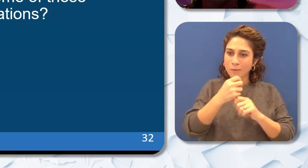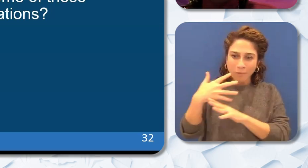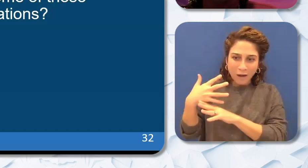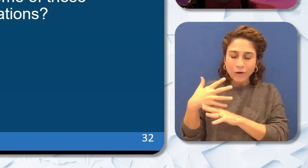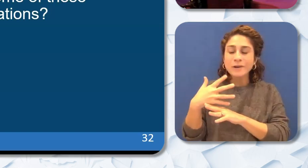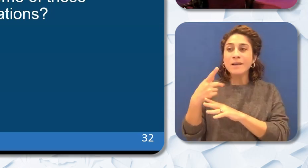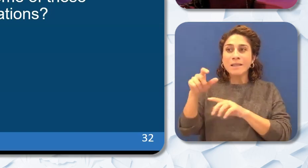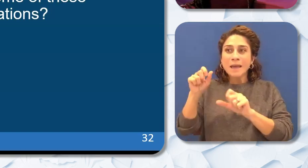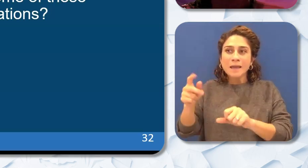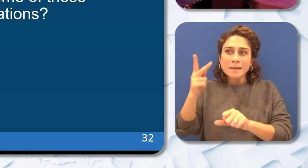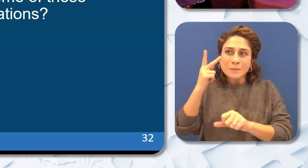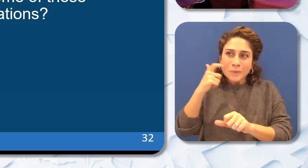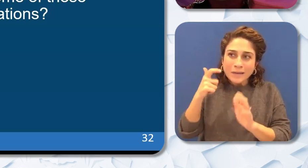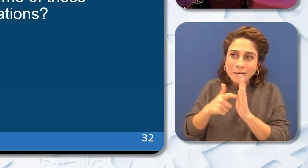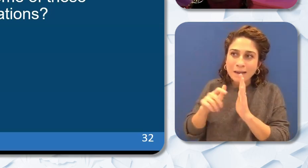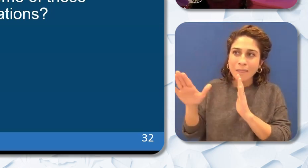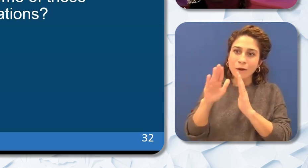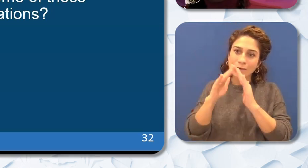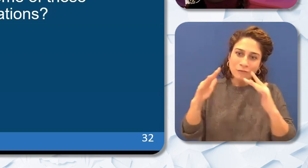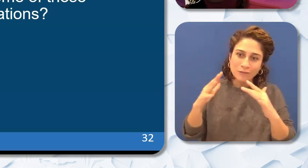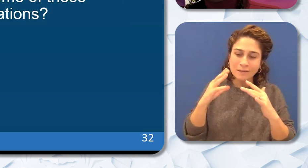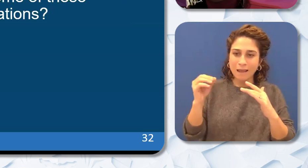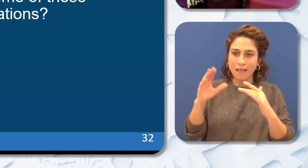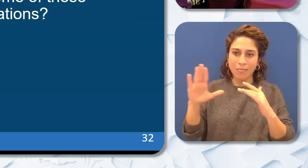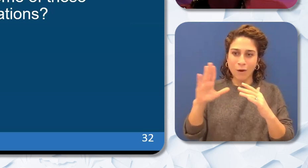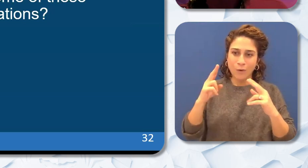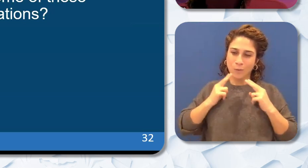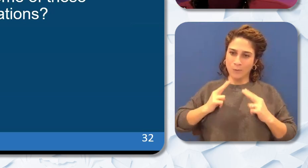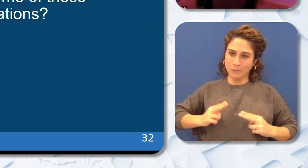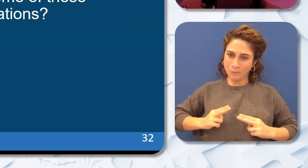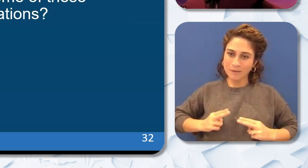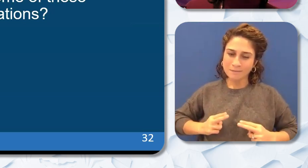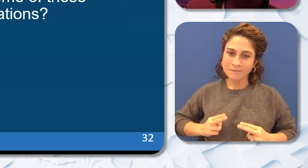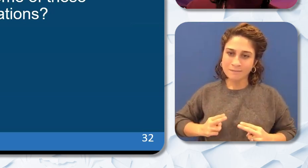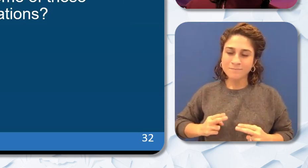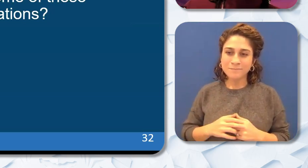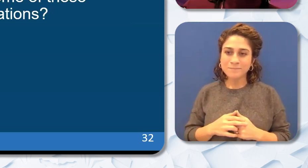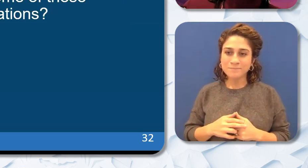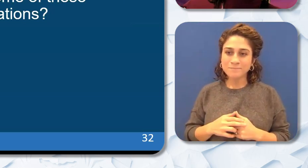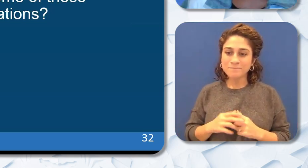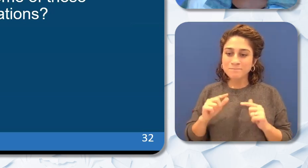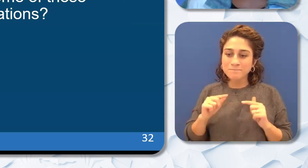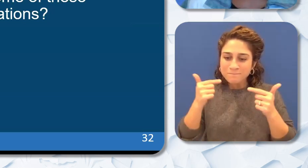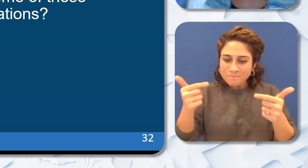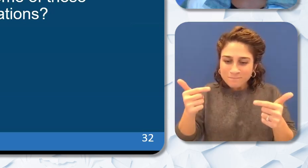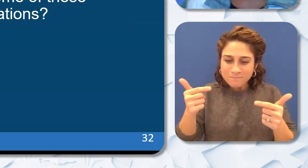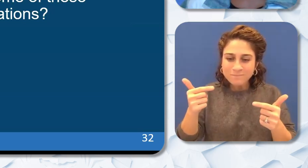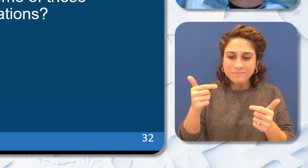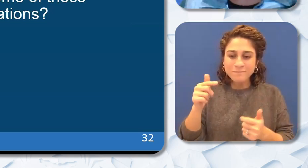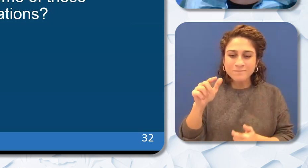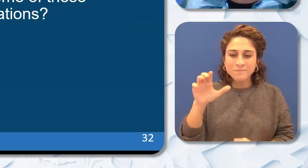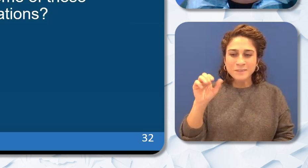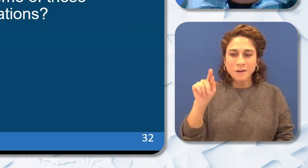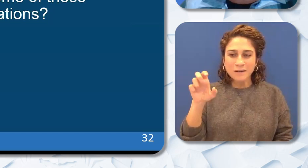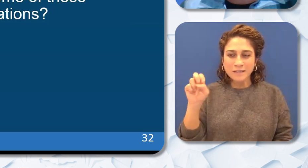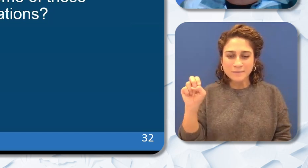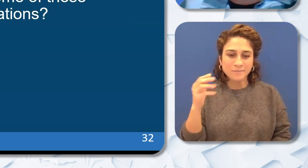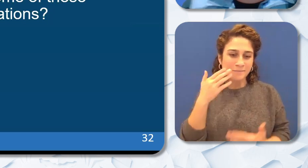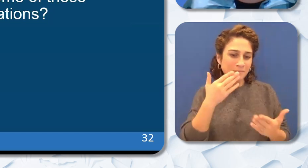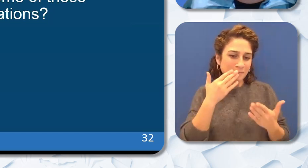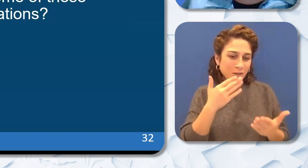potential and humanity. Back to you Dr. Cotton. Dr. Cheryl Cotton: Thank you. Thank you Dr. J Dr.